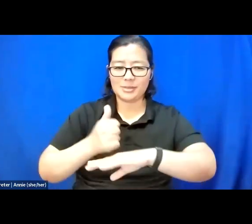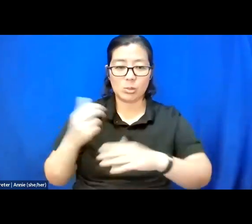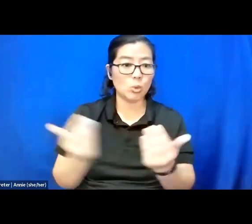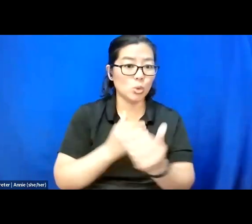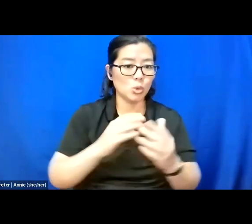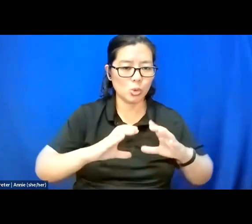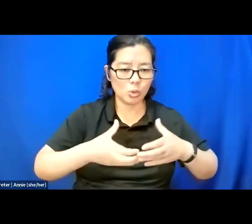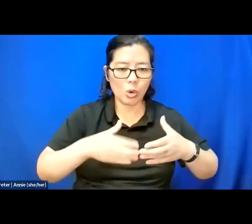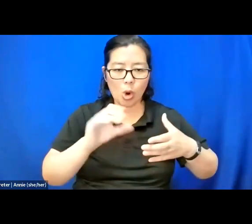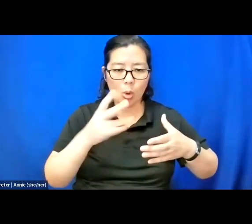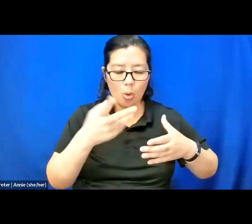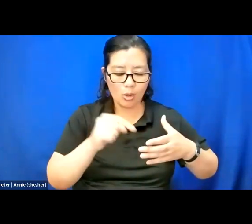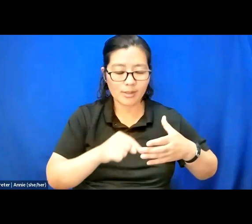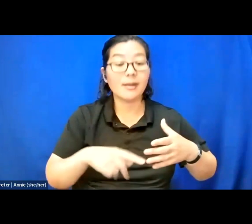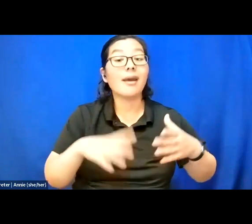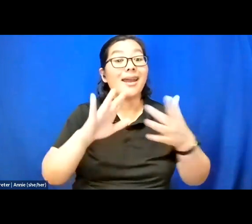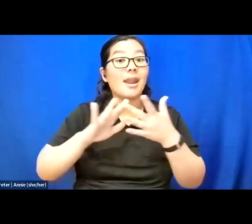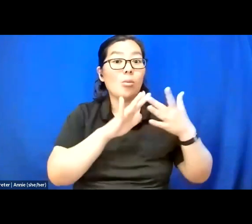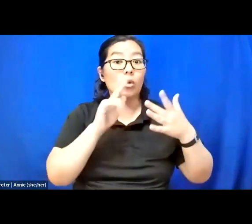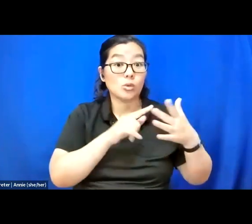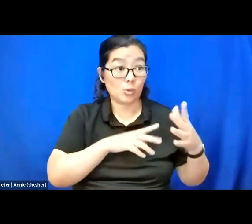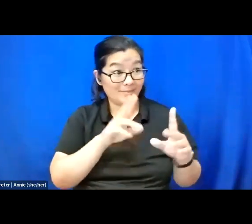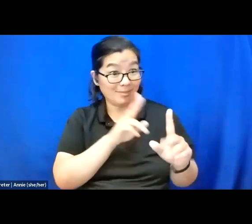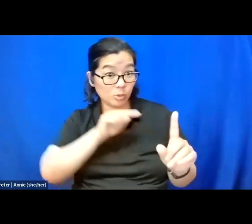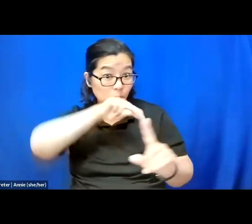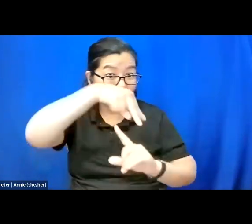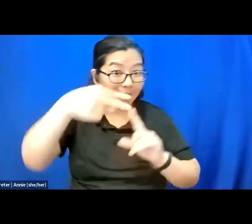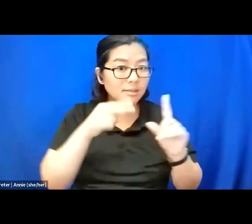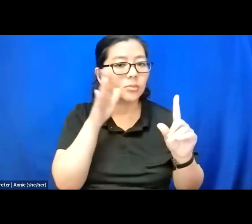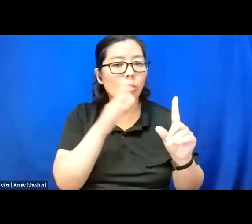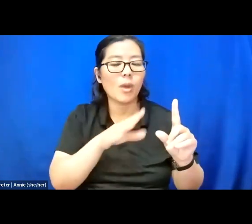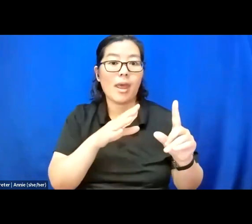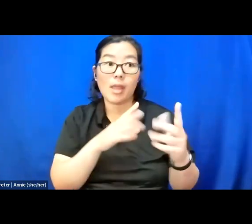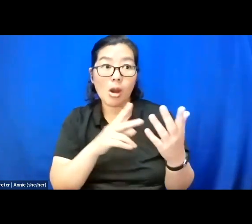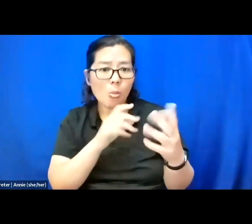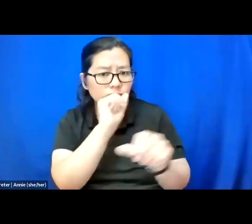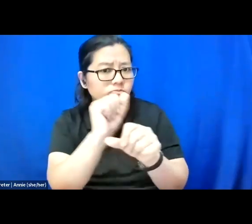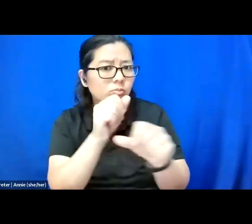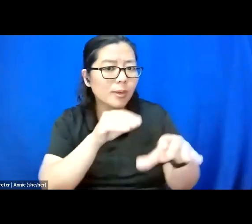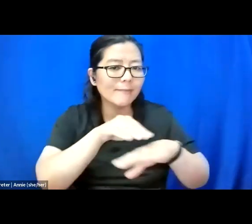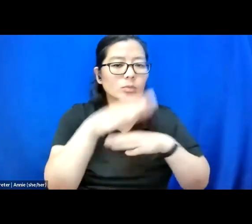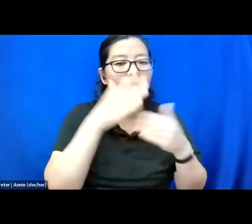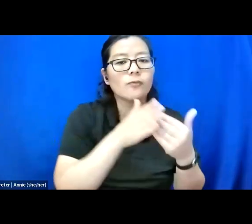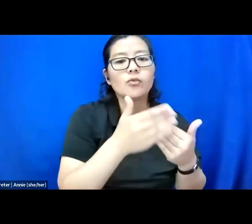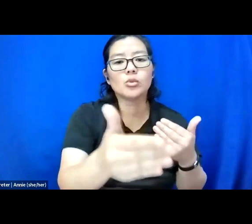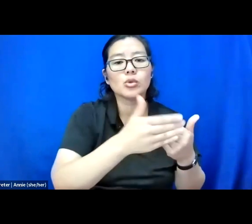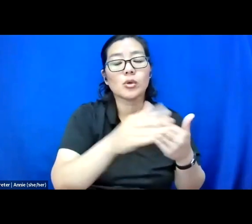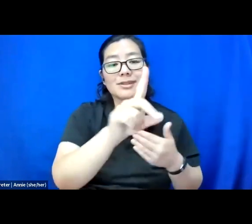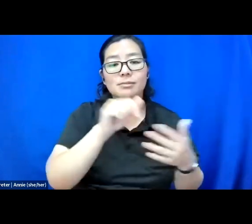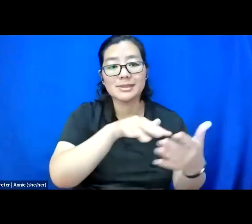of those whose projects and perspectives will influence the future of both disability studies and disability organizing.